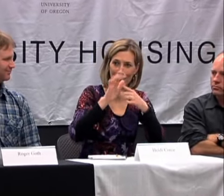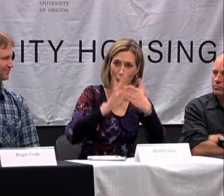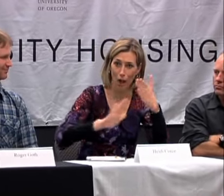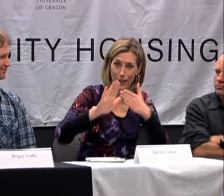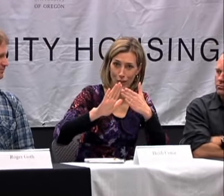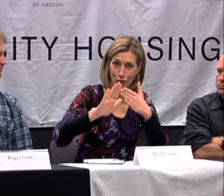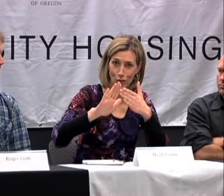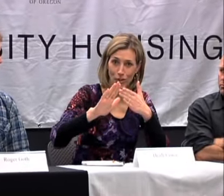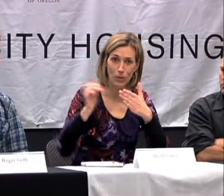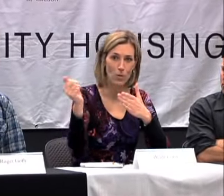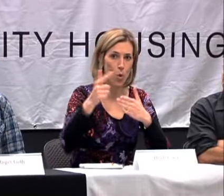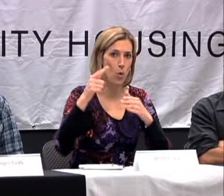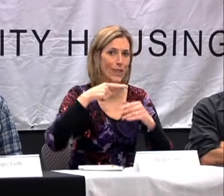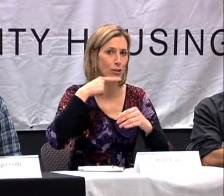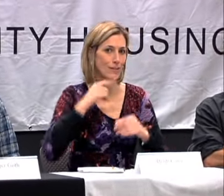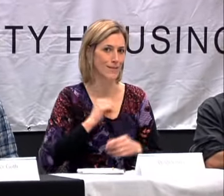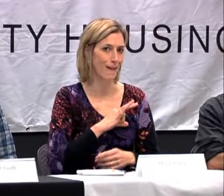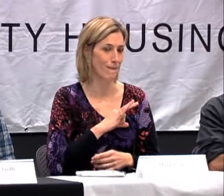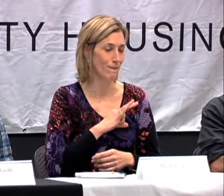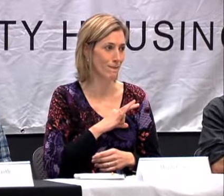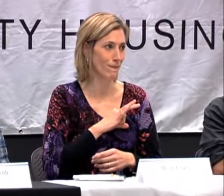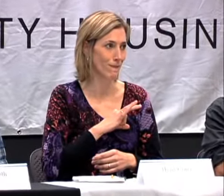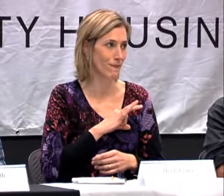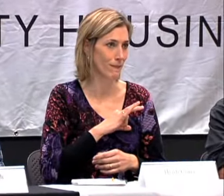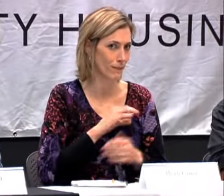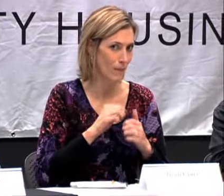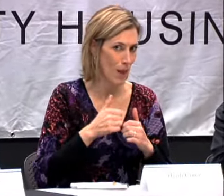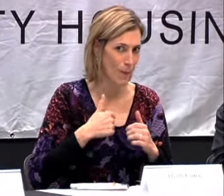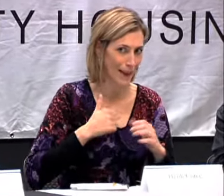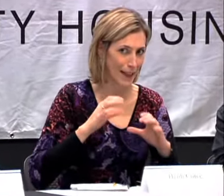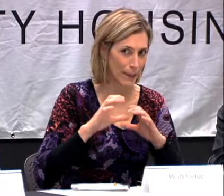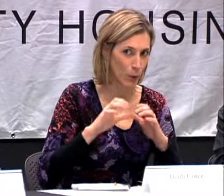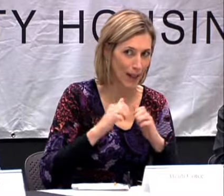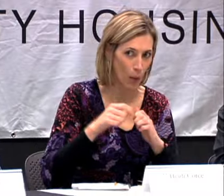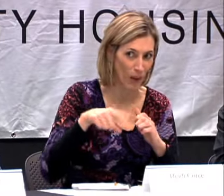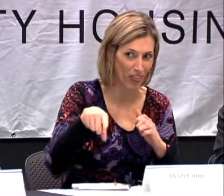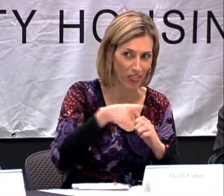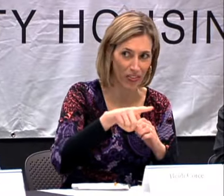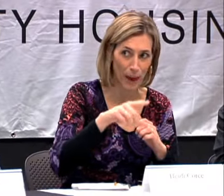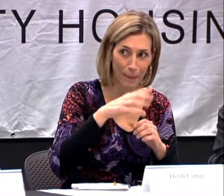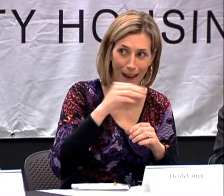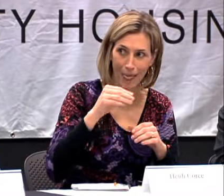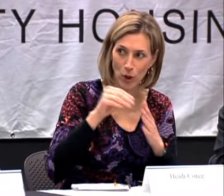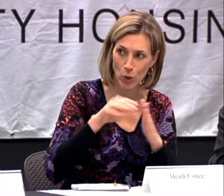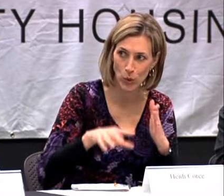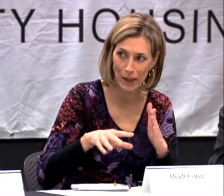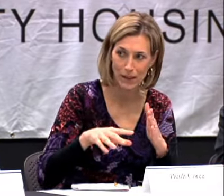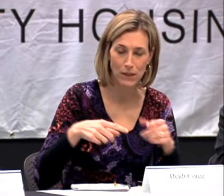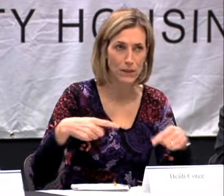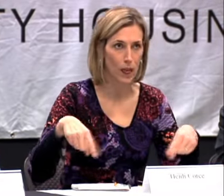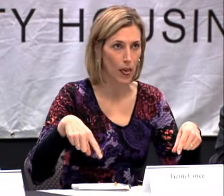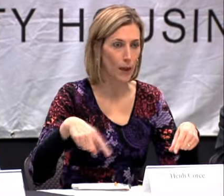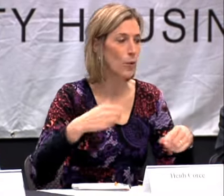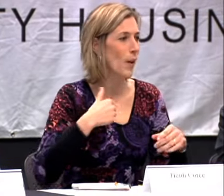COMMUNICATE. SO I WORKED AT A TEACHING COLLEGE AND IT WAS ALL HEARING STAFF. HOW WAS I GOING TO COMMUNICATE WITH THEM AND THE